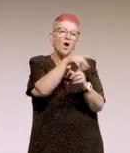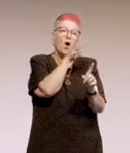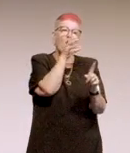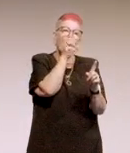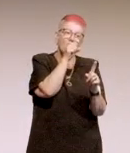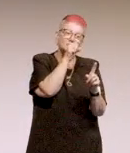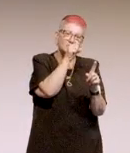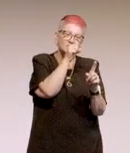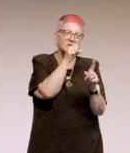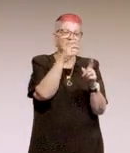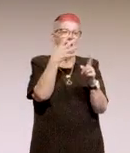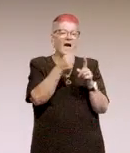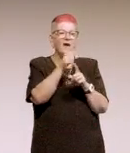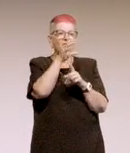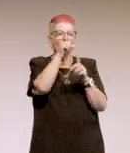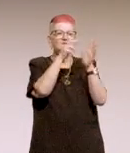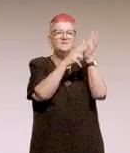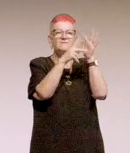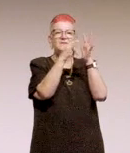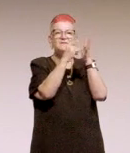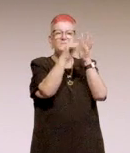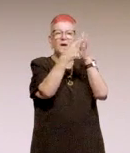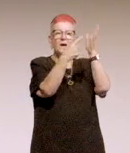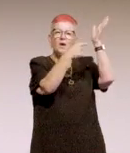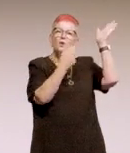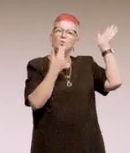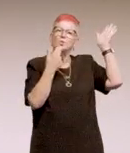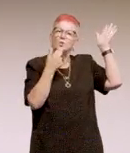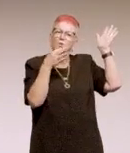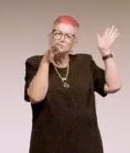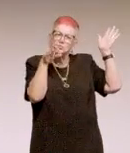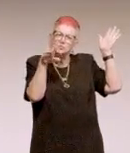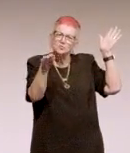and we've got the orange Vespa up the top and a very cute little dog down the bottom,